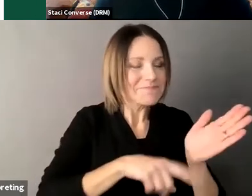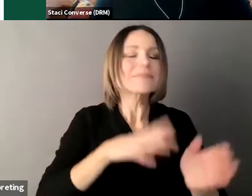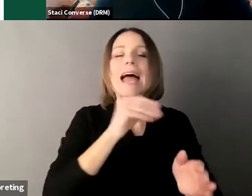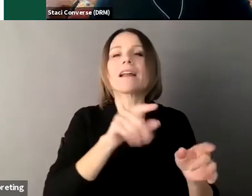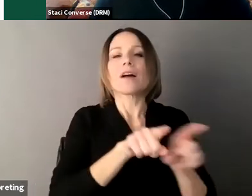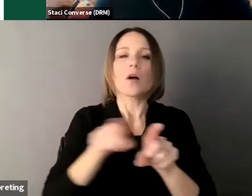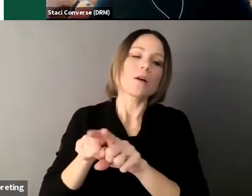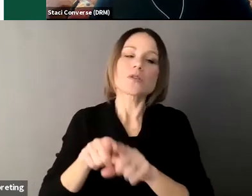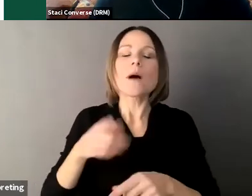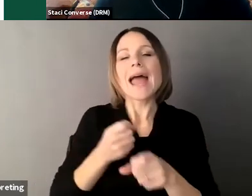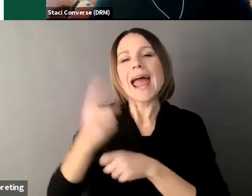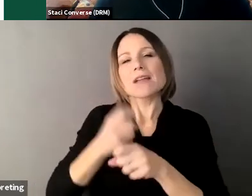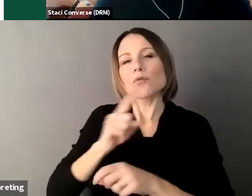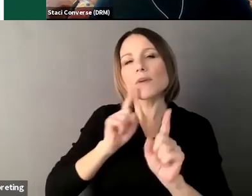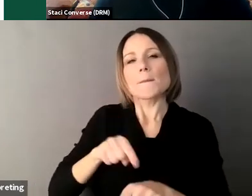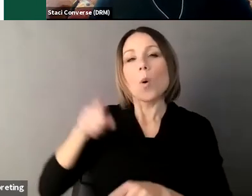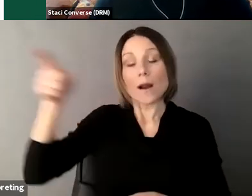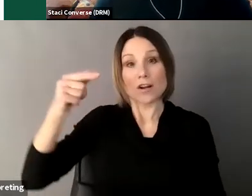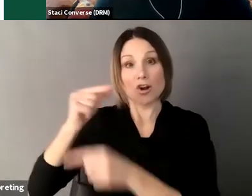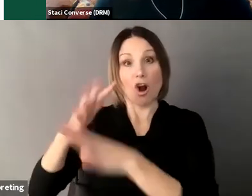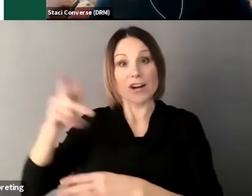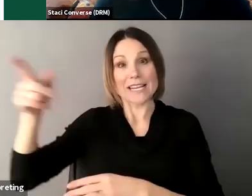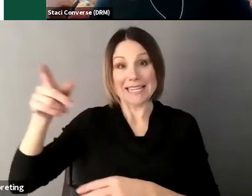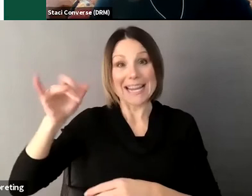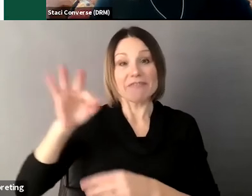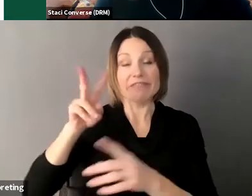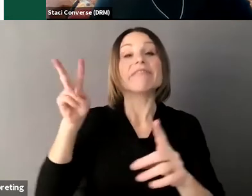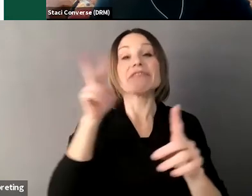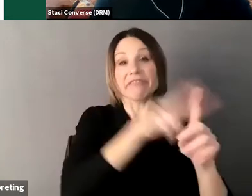which talks about whether guardianship continues to be necessary